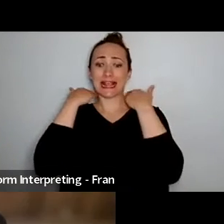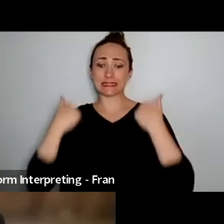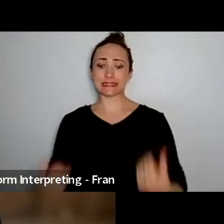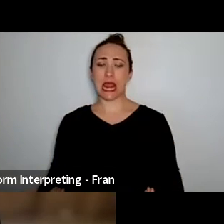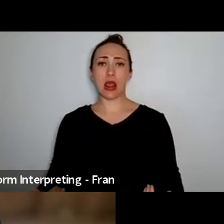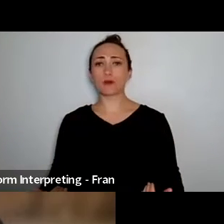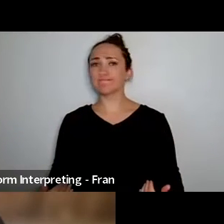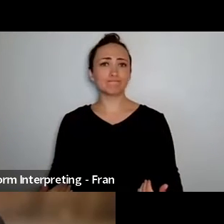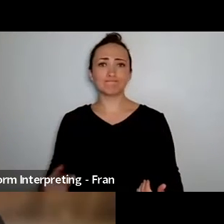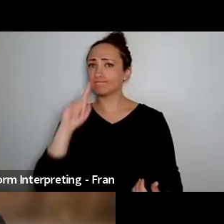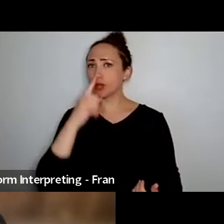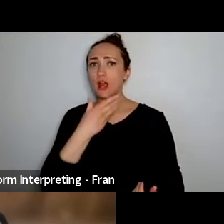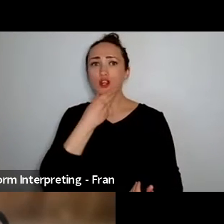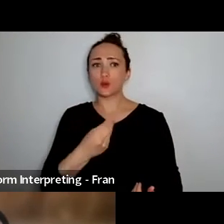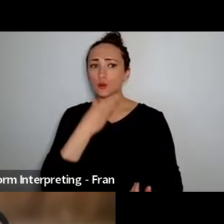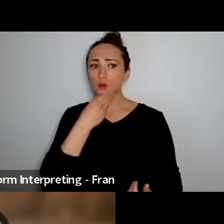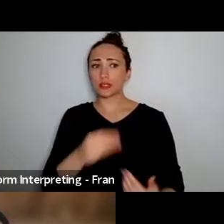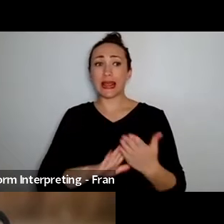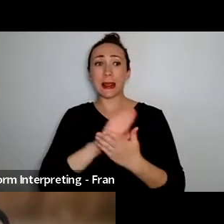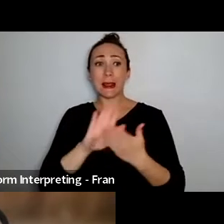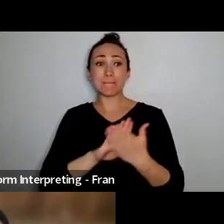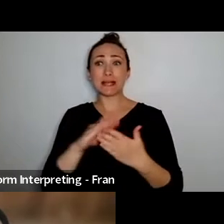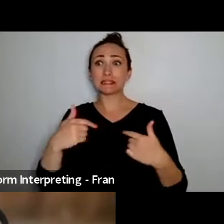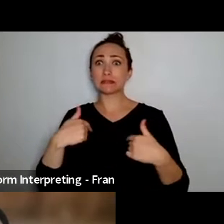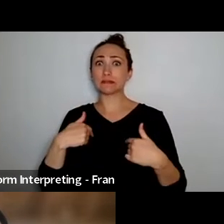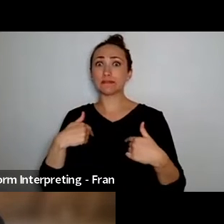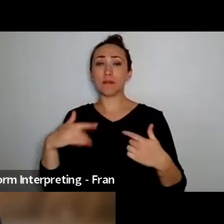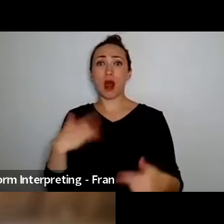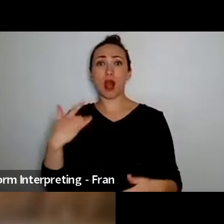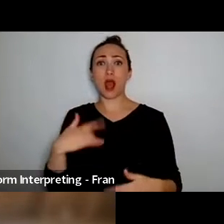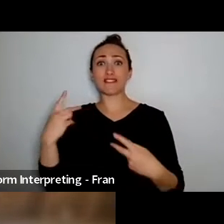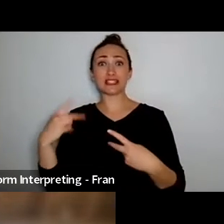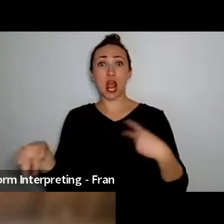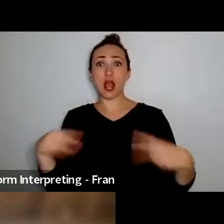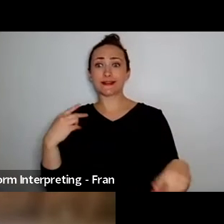changed my trajectory as a dancer and as a choreographer I'd always through my training